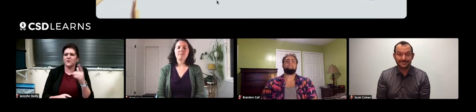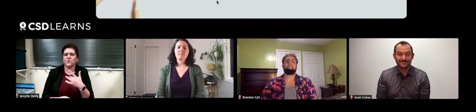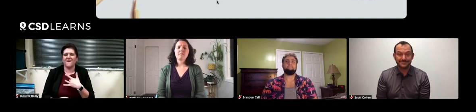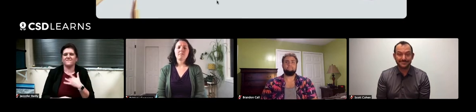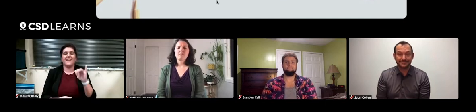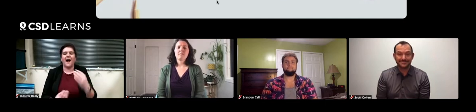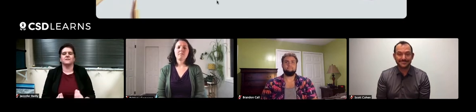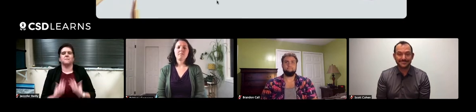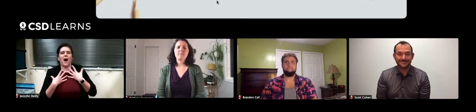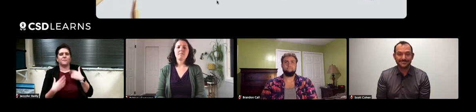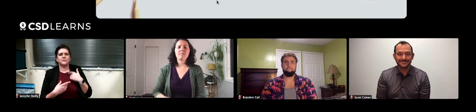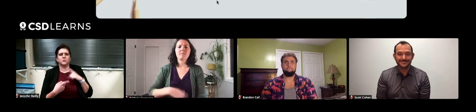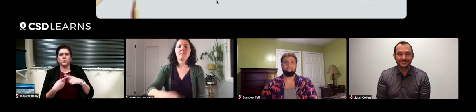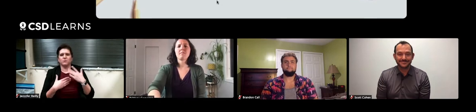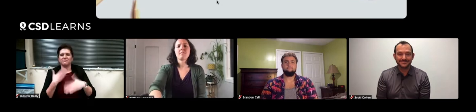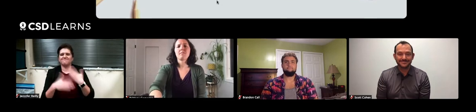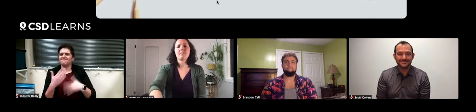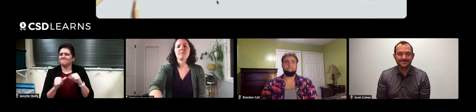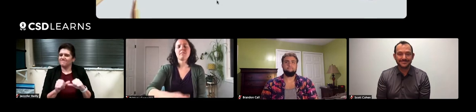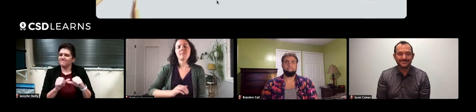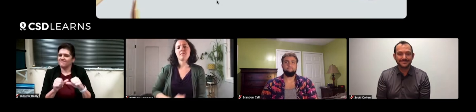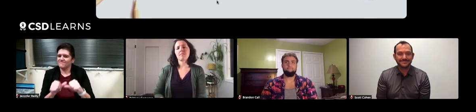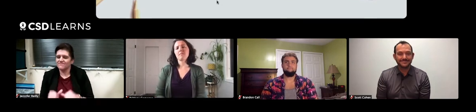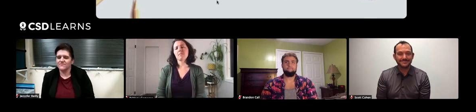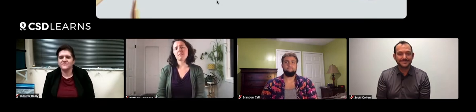So that really inspired me to continue this work.